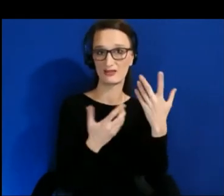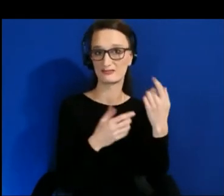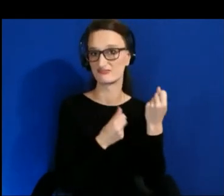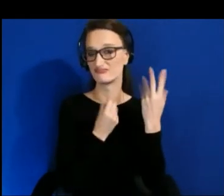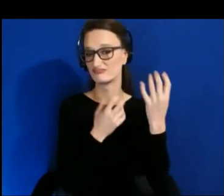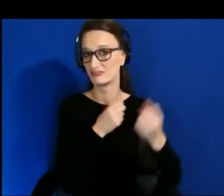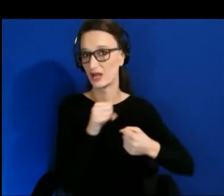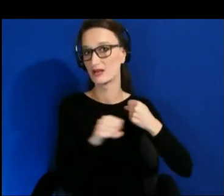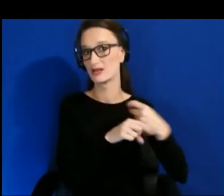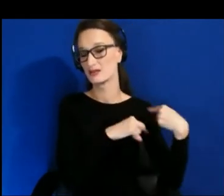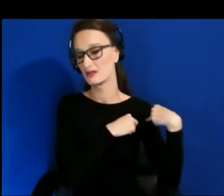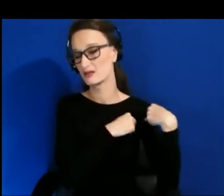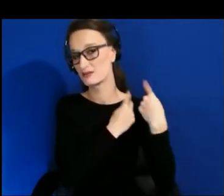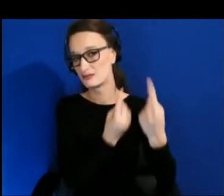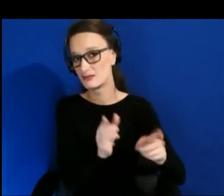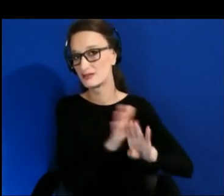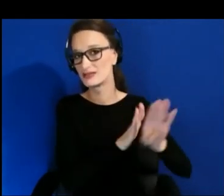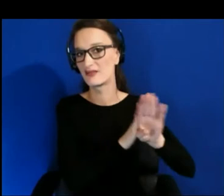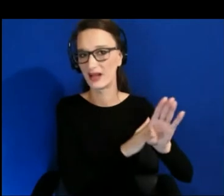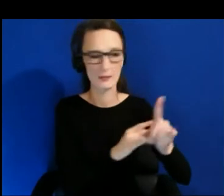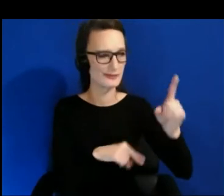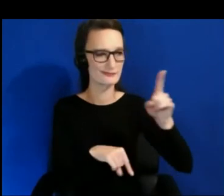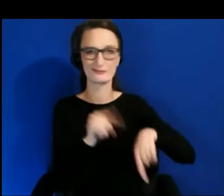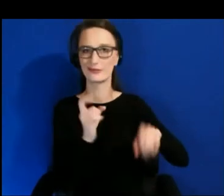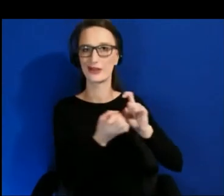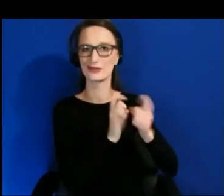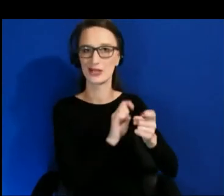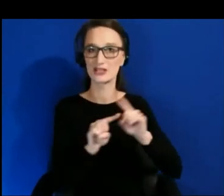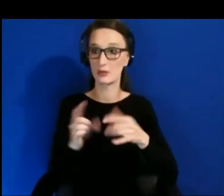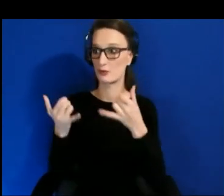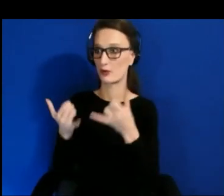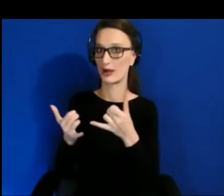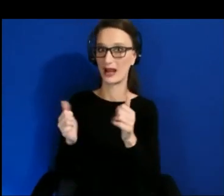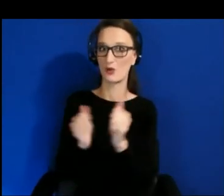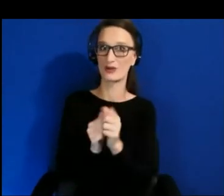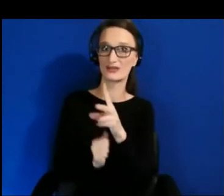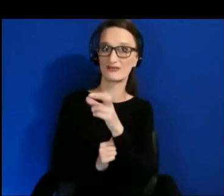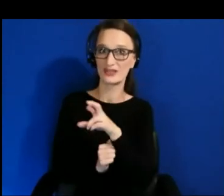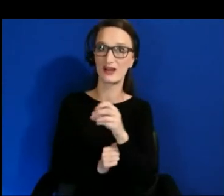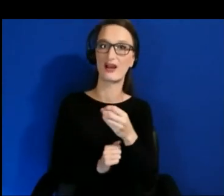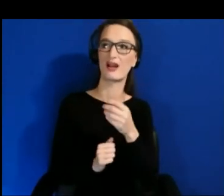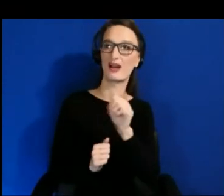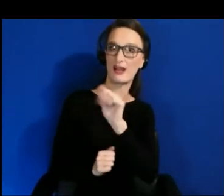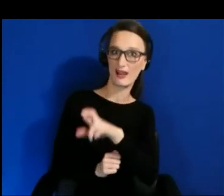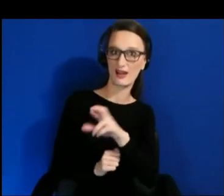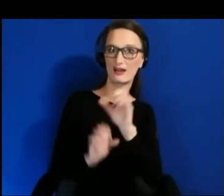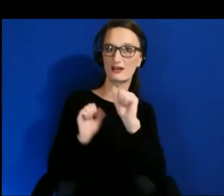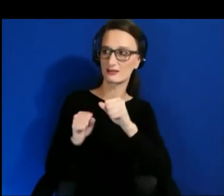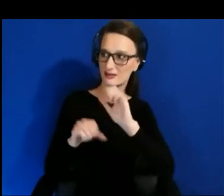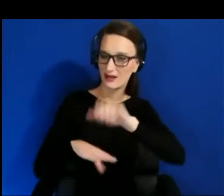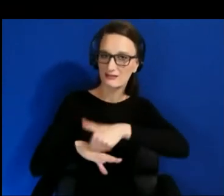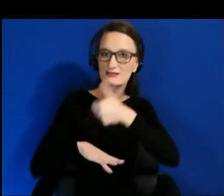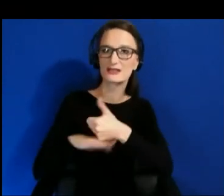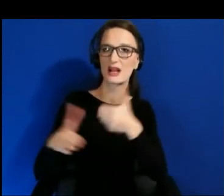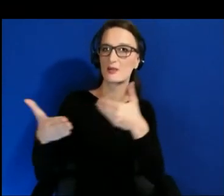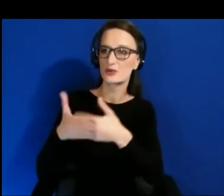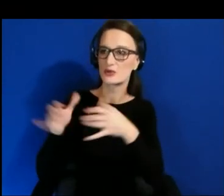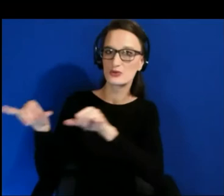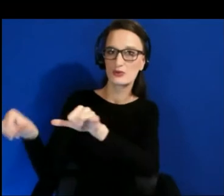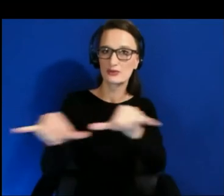We're at the start now, where we can take all of these learnings and really create a solid language for us all to move forward with, with accessible design.